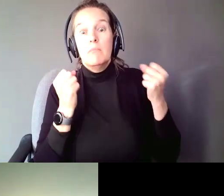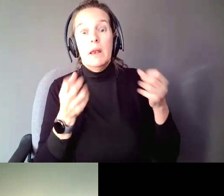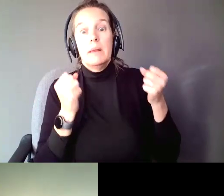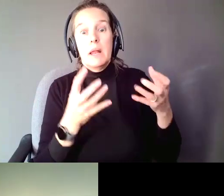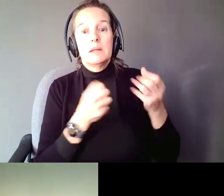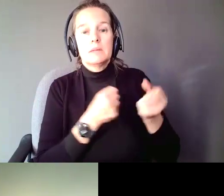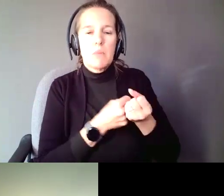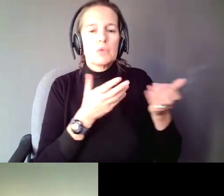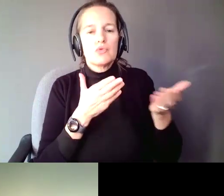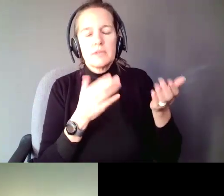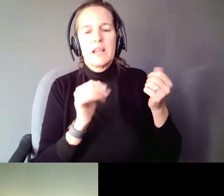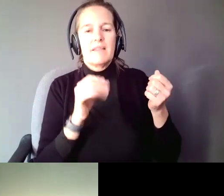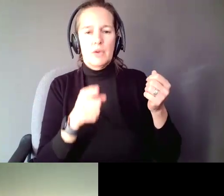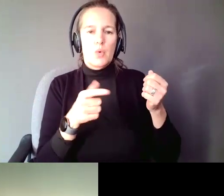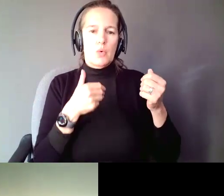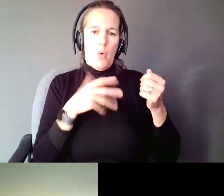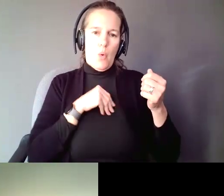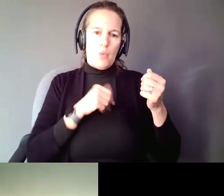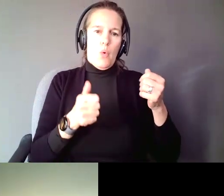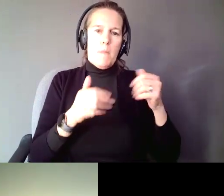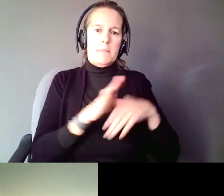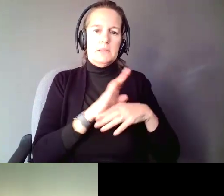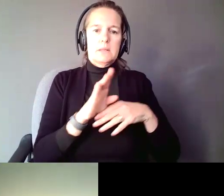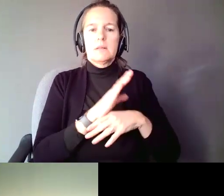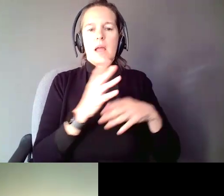if you are an entrepreneur and you are looking for small business.